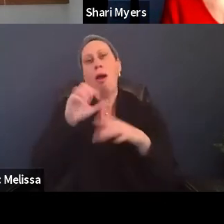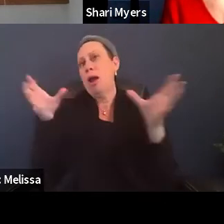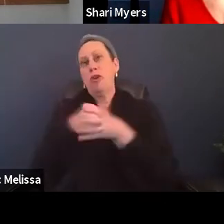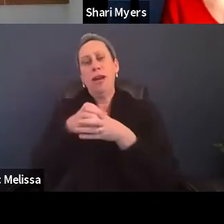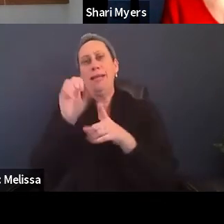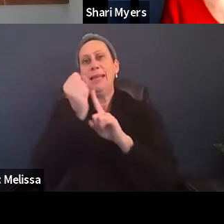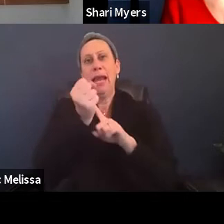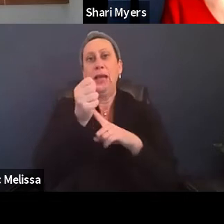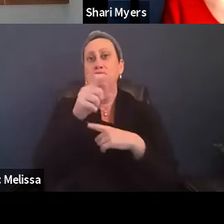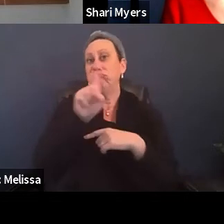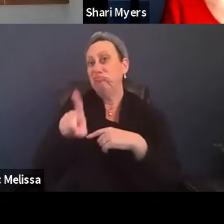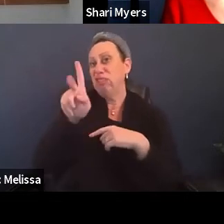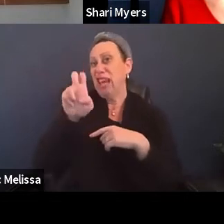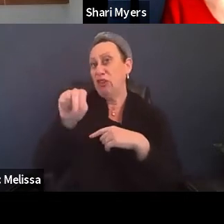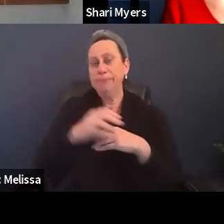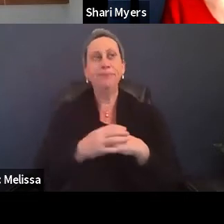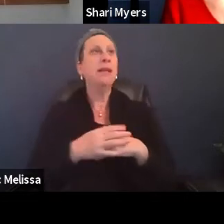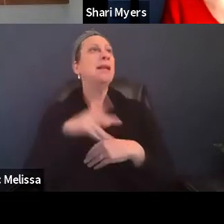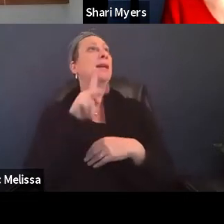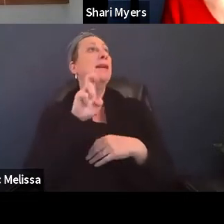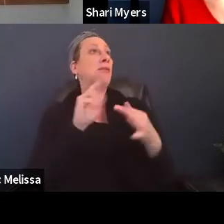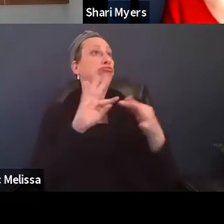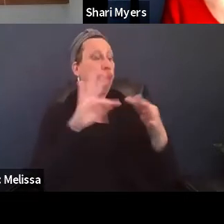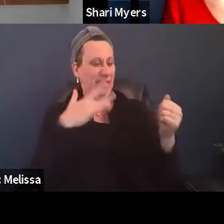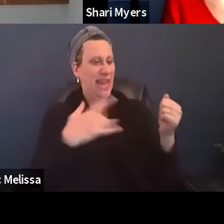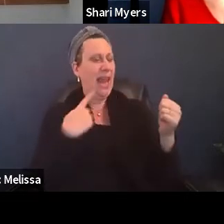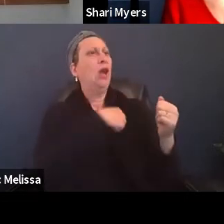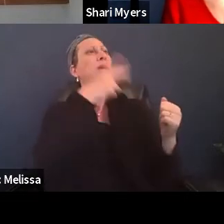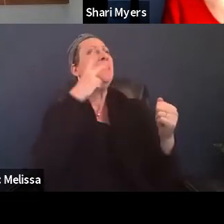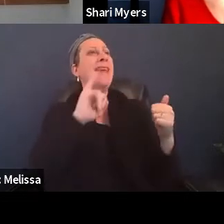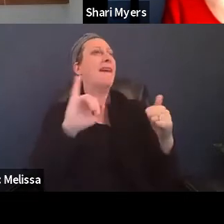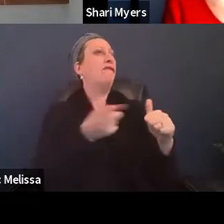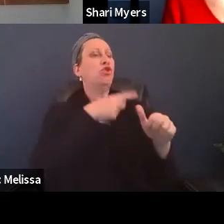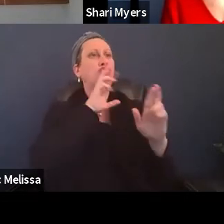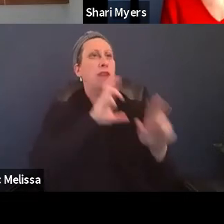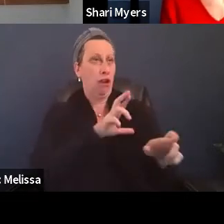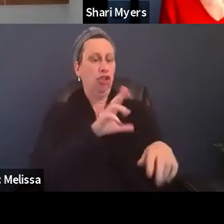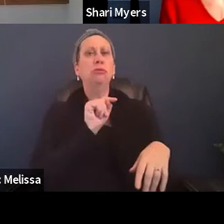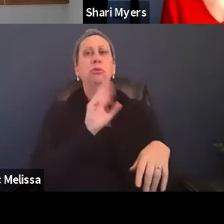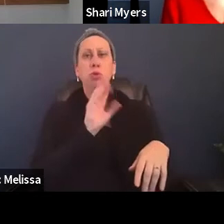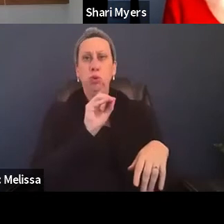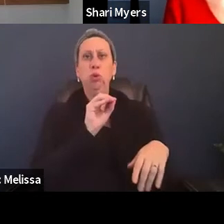Sure, often what we see would be the initial reaction to what they've been through.